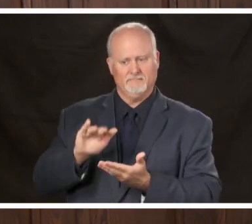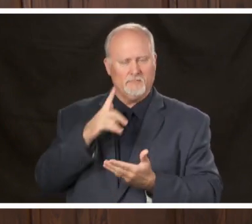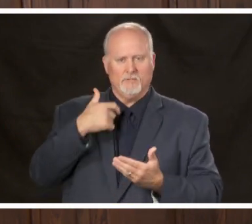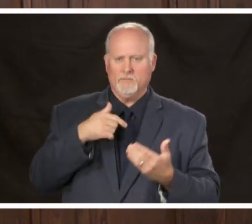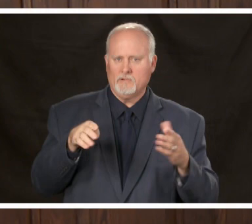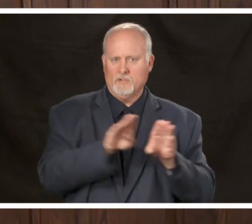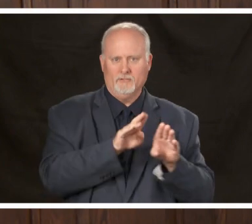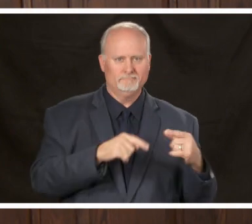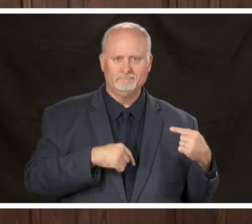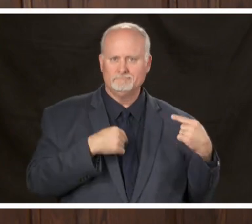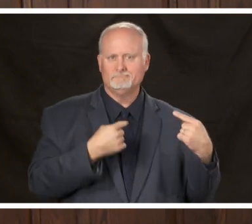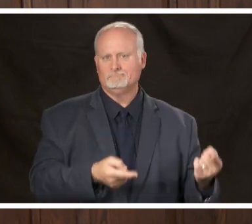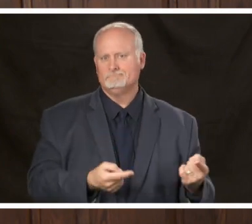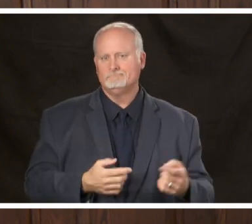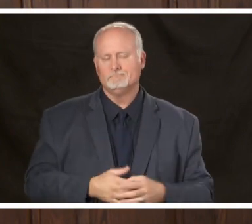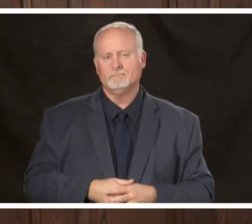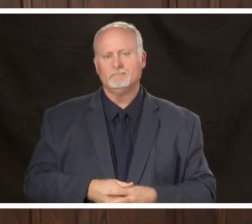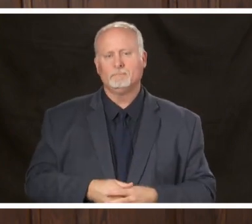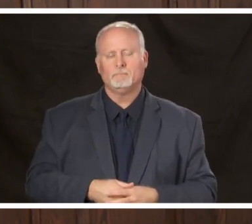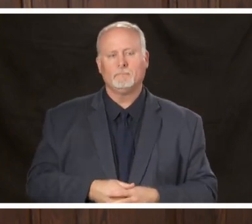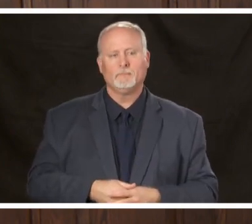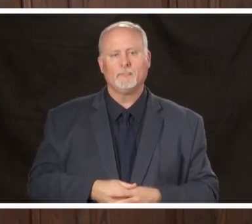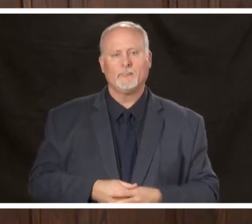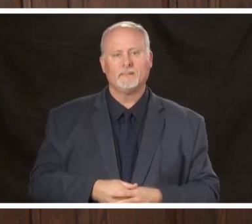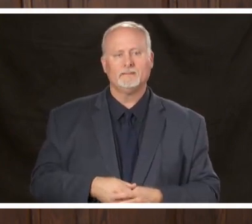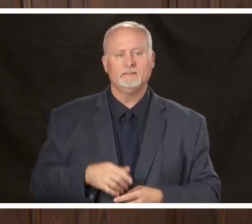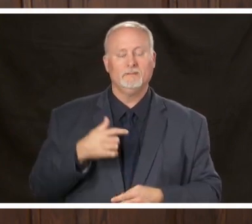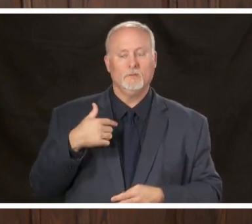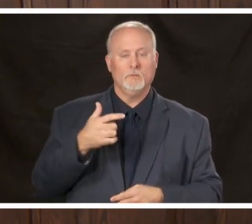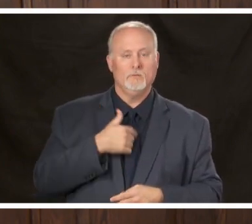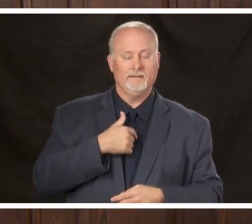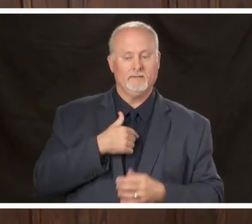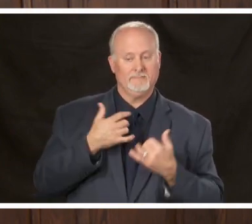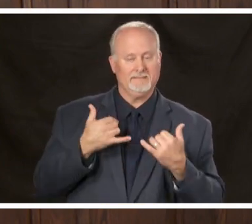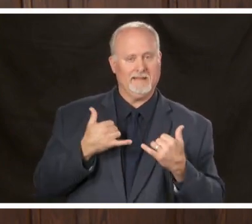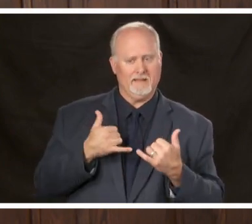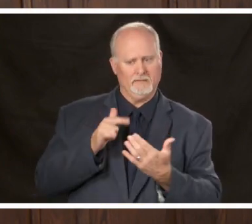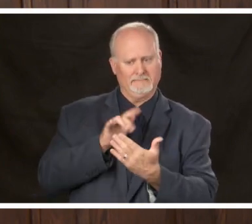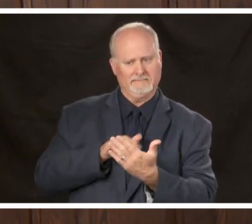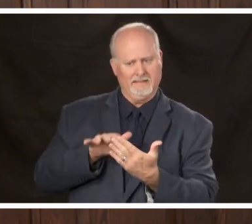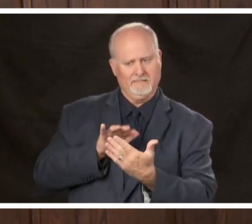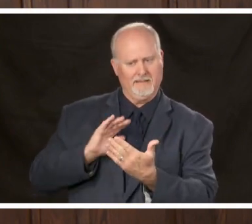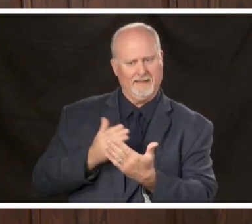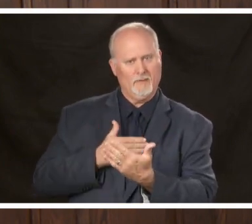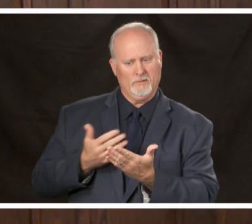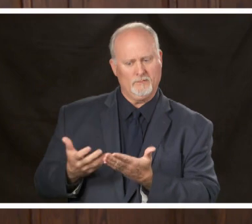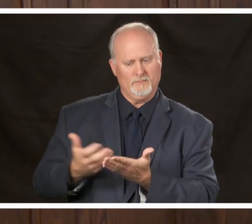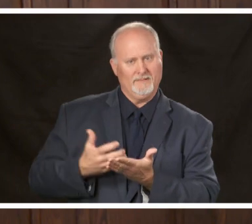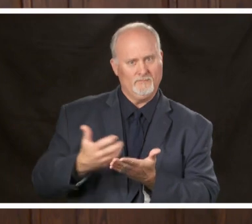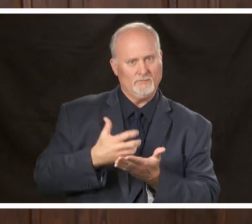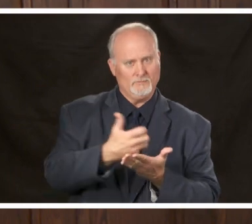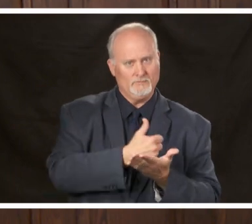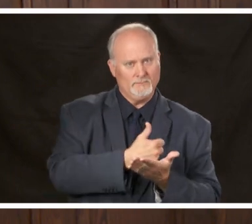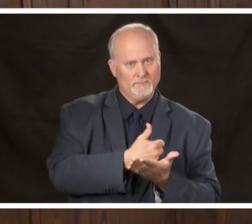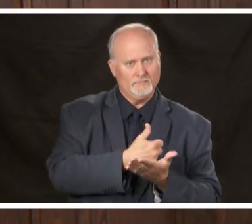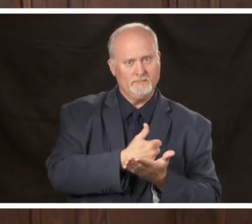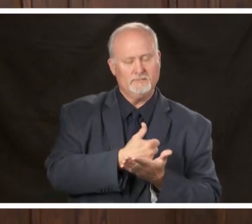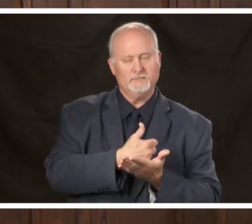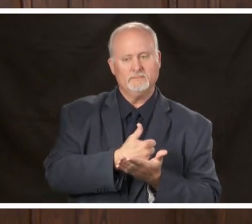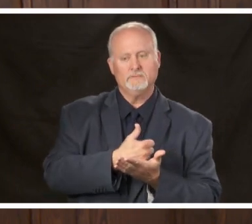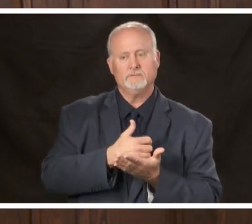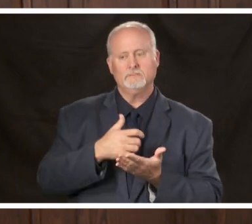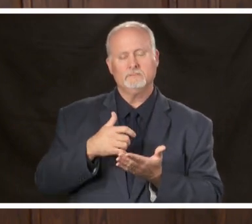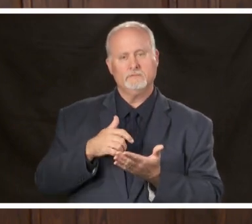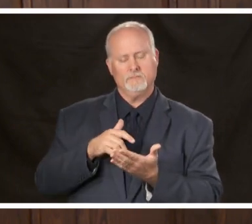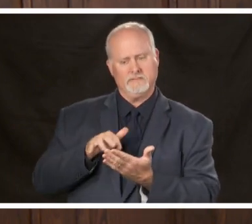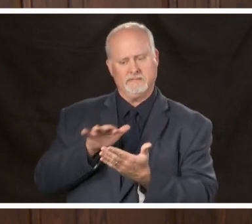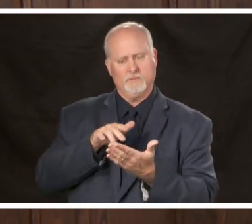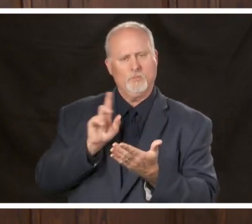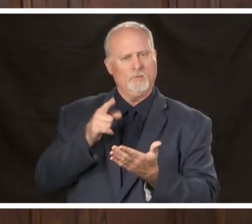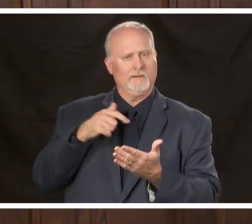long we we are looking at our revenues we were looking at what we can cut we're